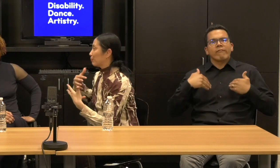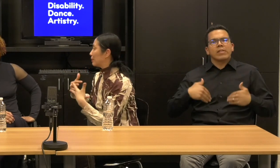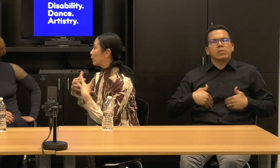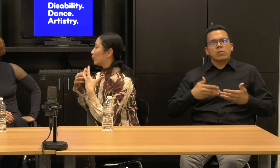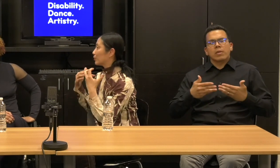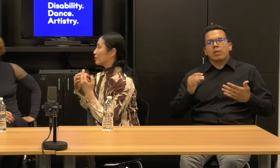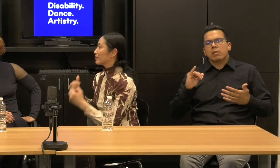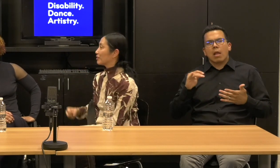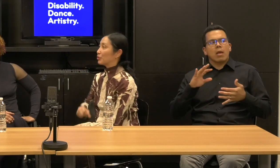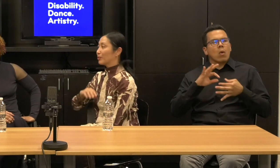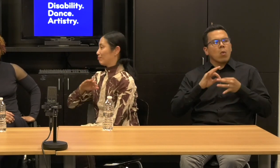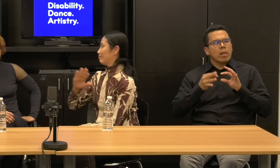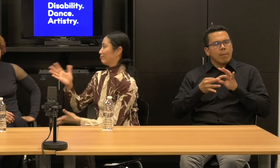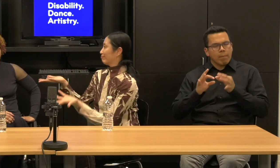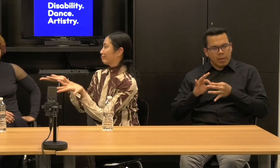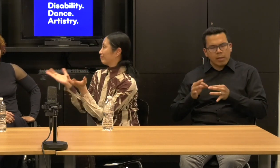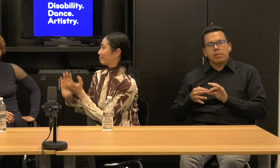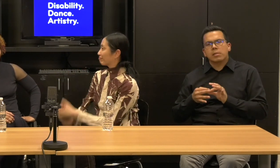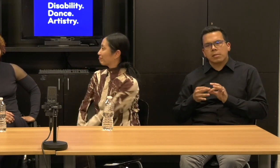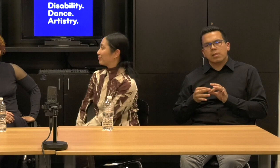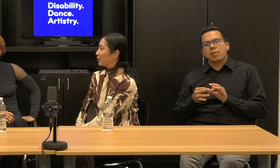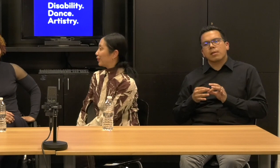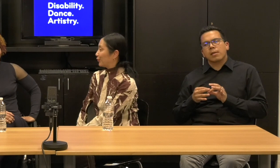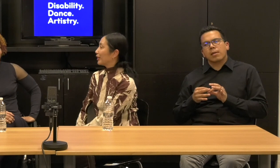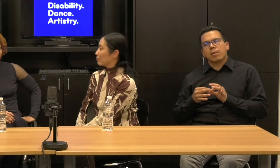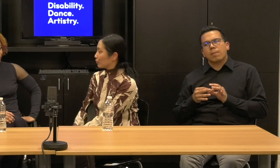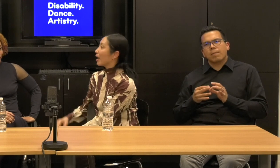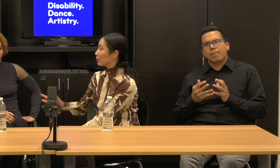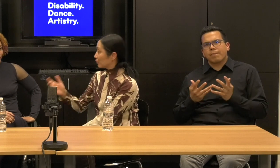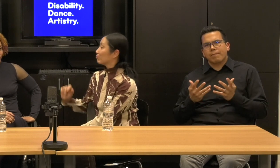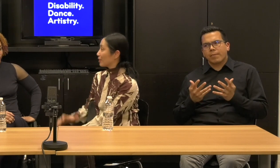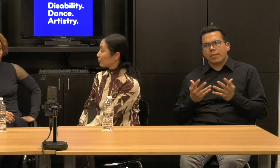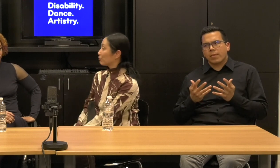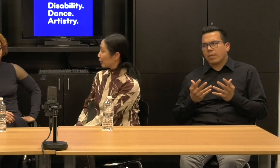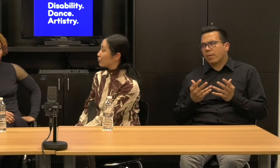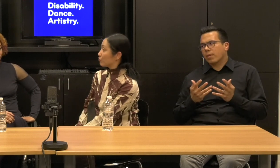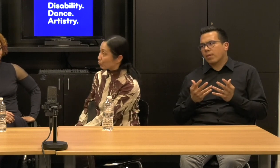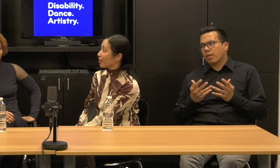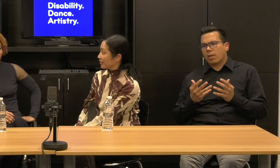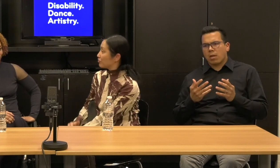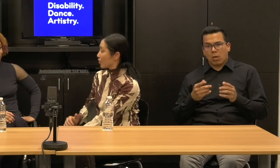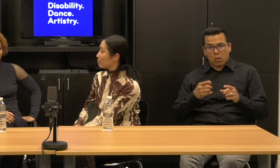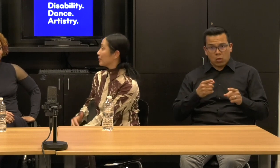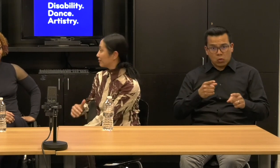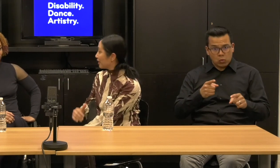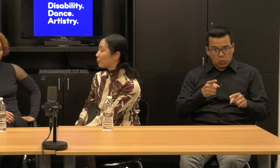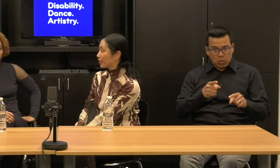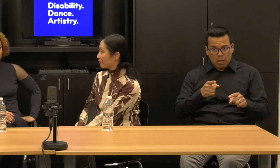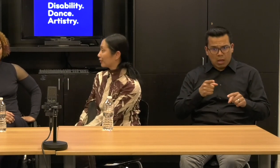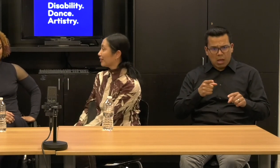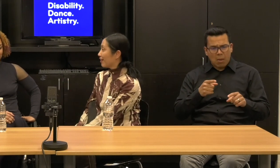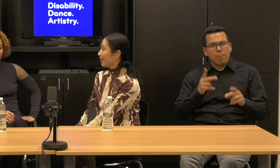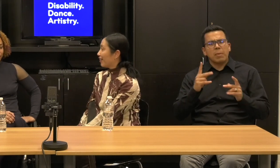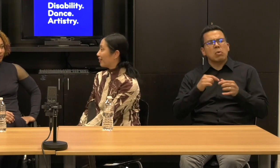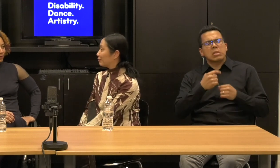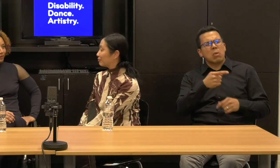Who are you? Yeah. You can't move. I'm gonna. I'm gonna fucking run your jump in and whatever.